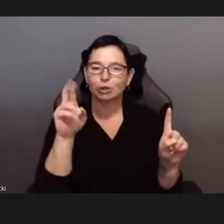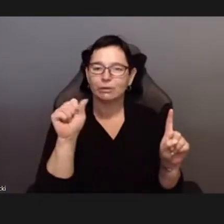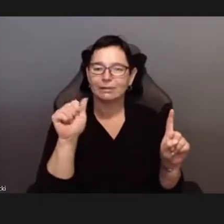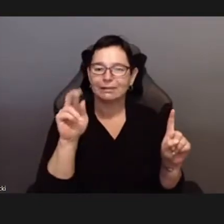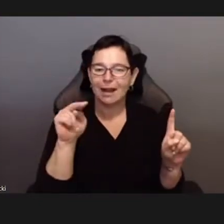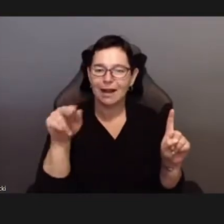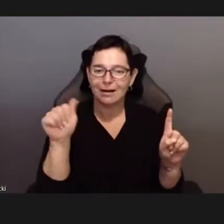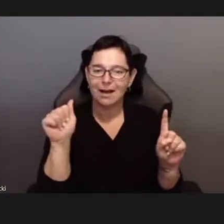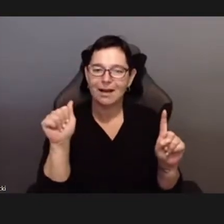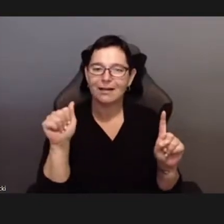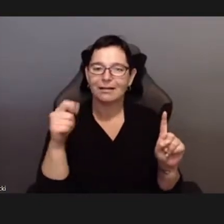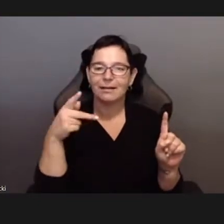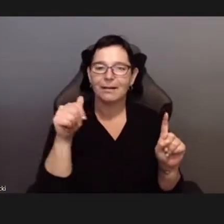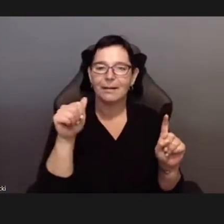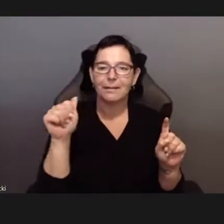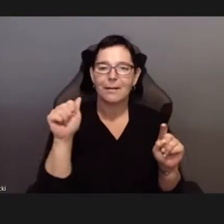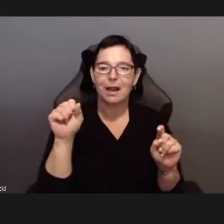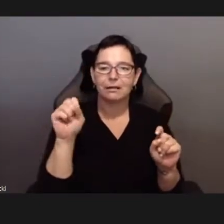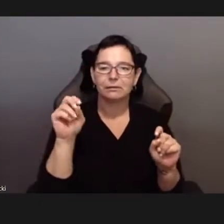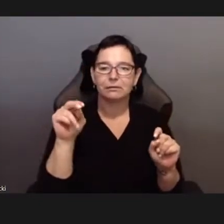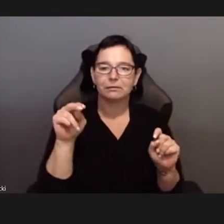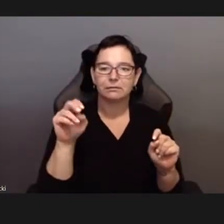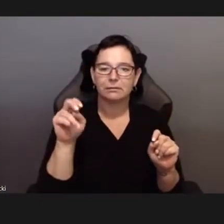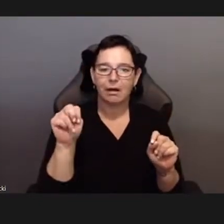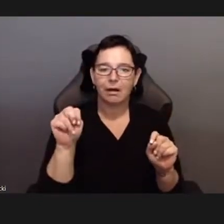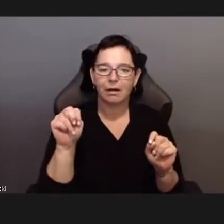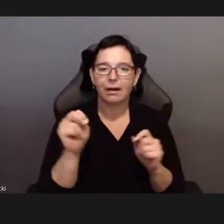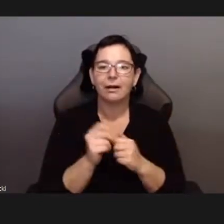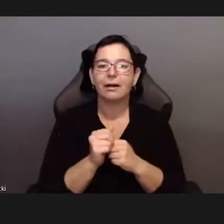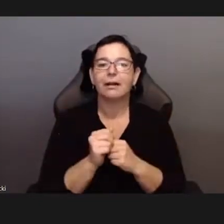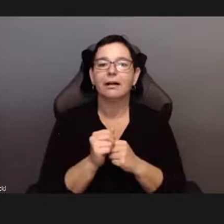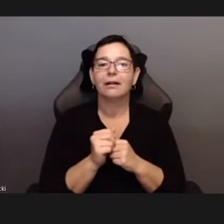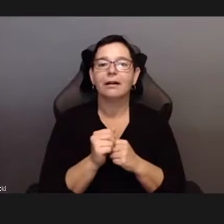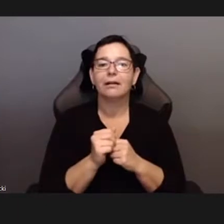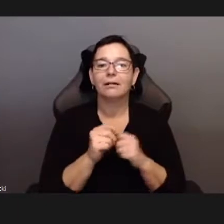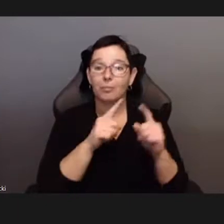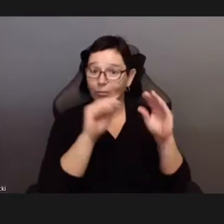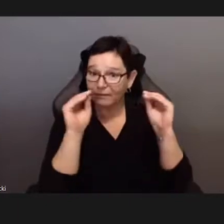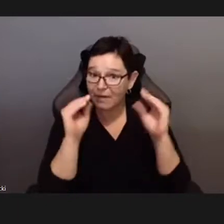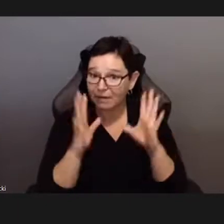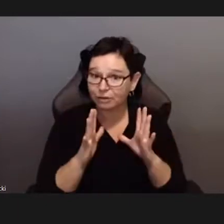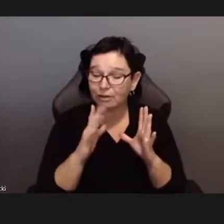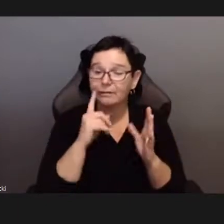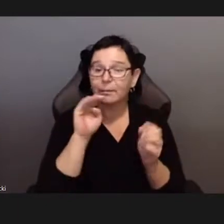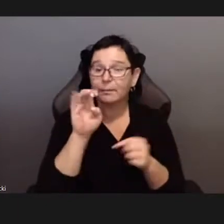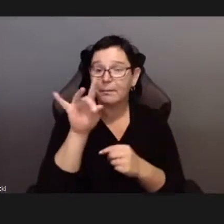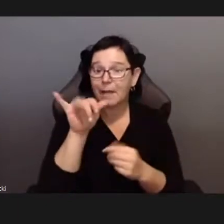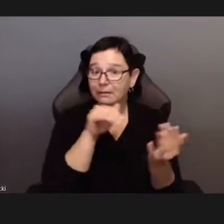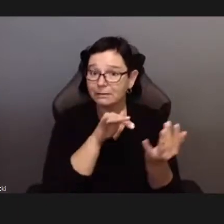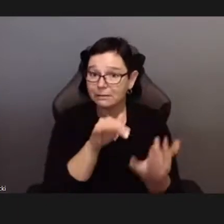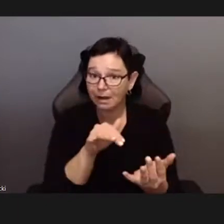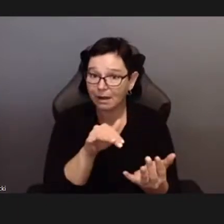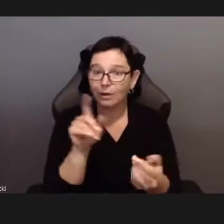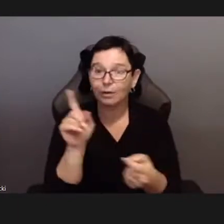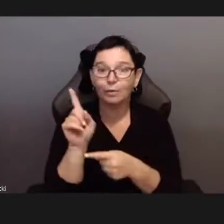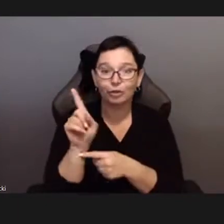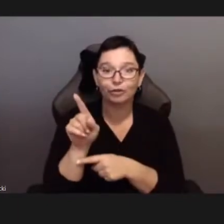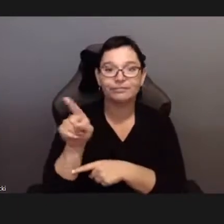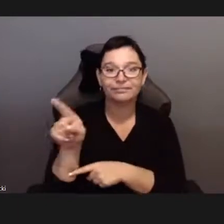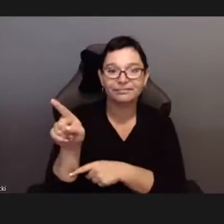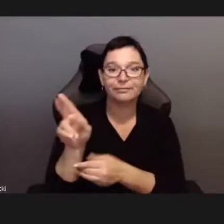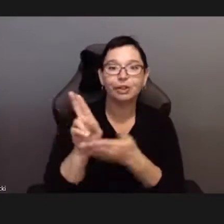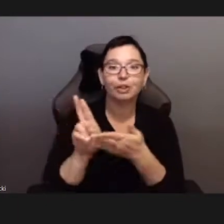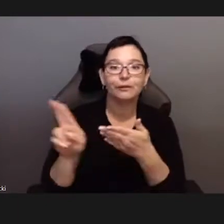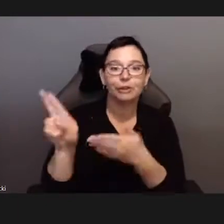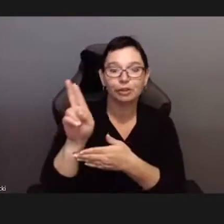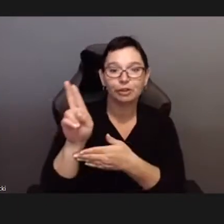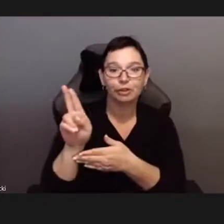And now without further adieu,